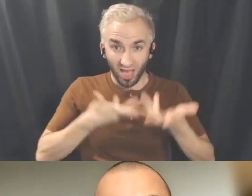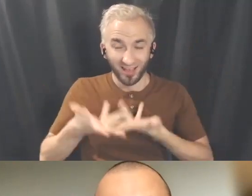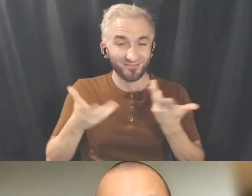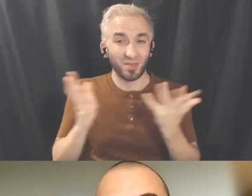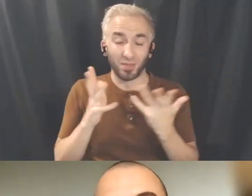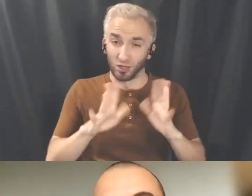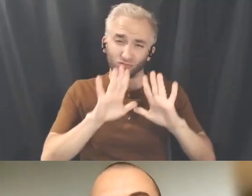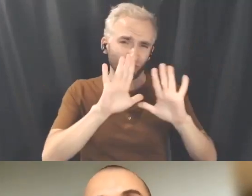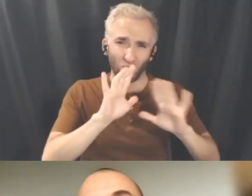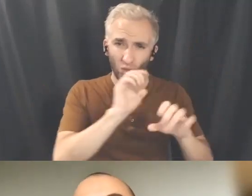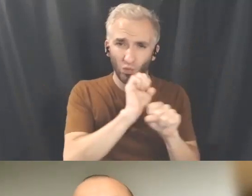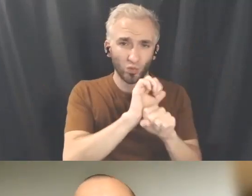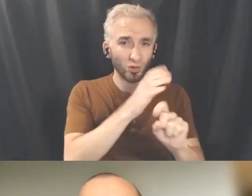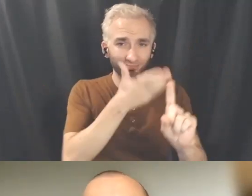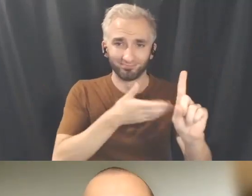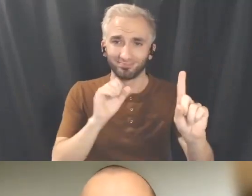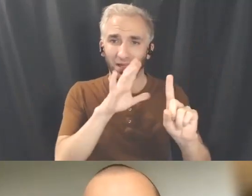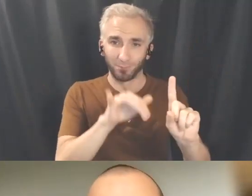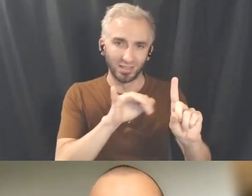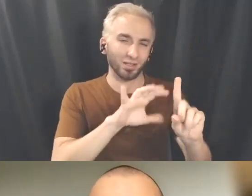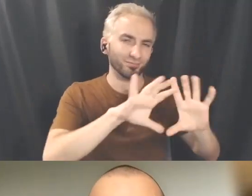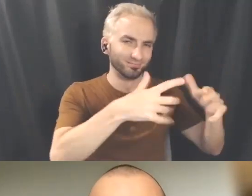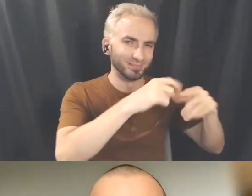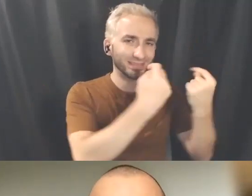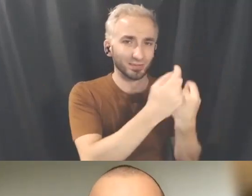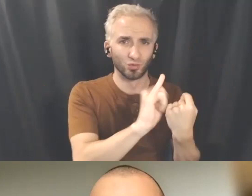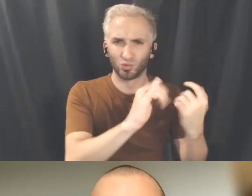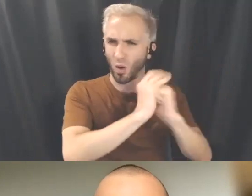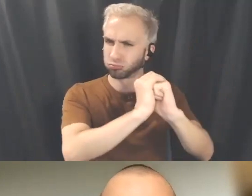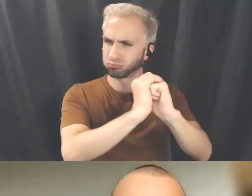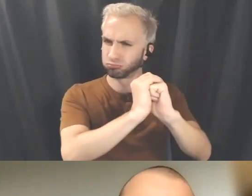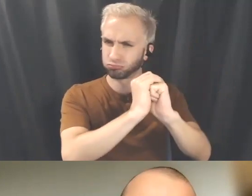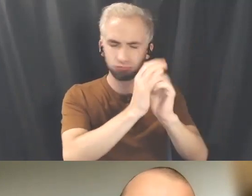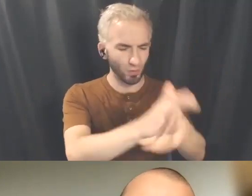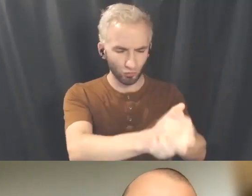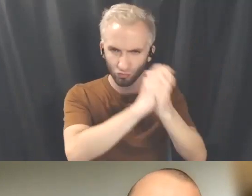rest of the team as well, so congrats. I think